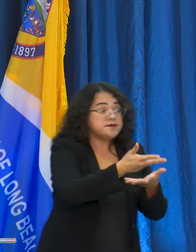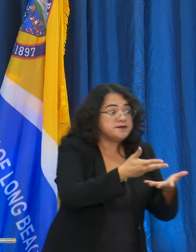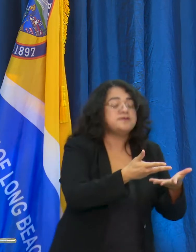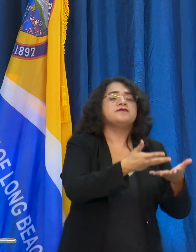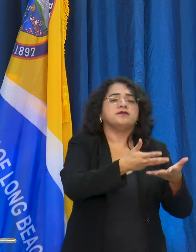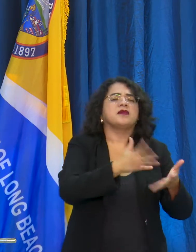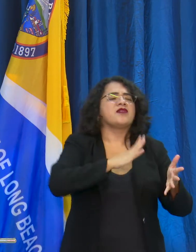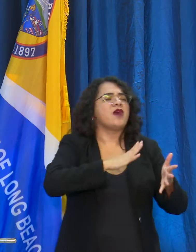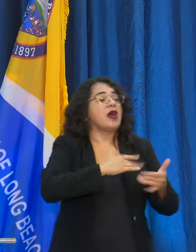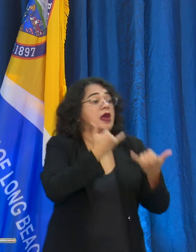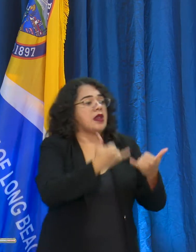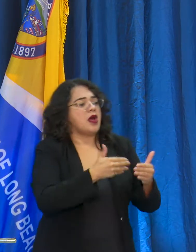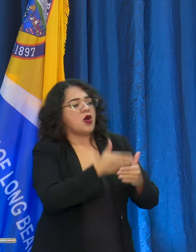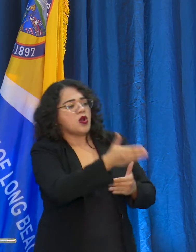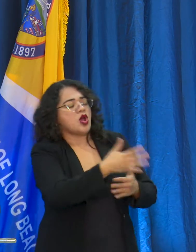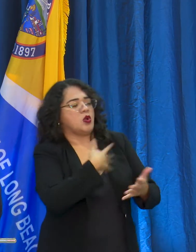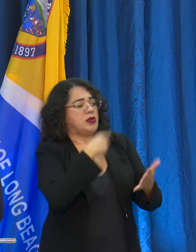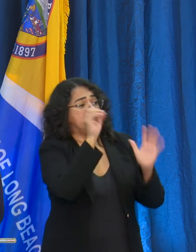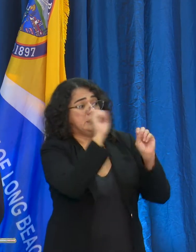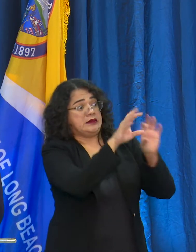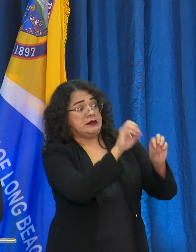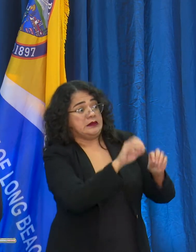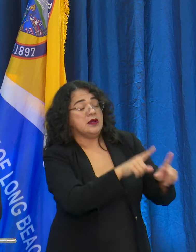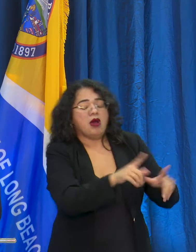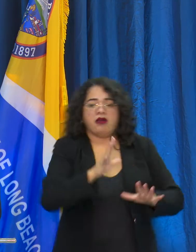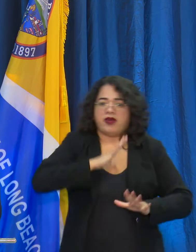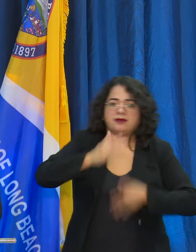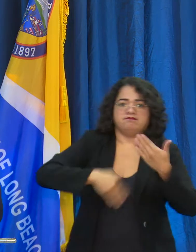rules to keep us safe. Since March, just a few statistics to